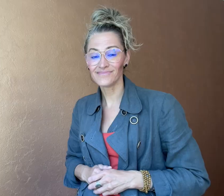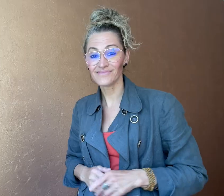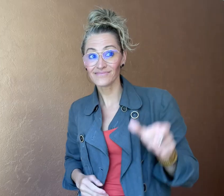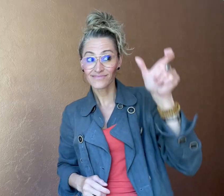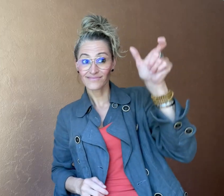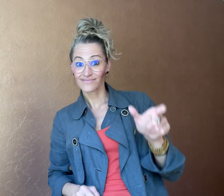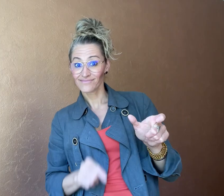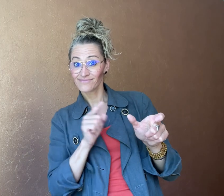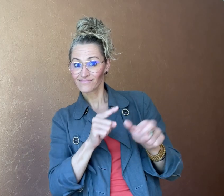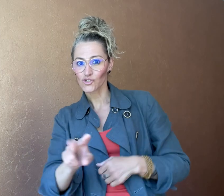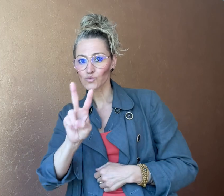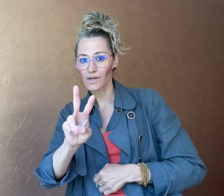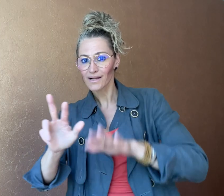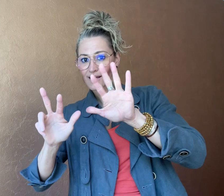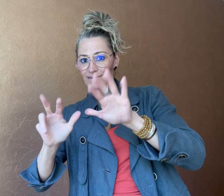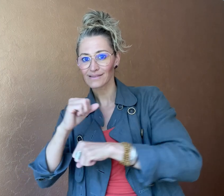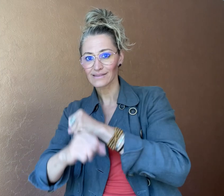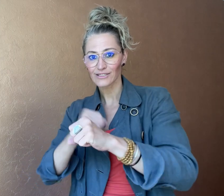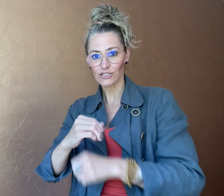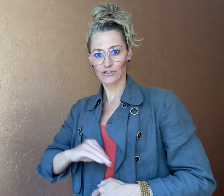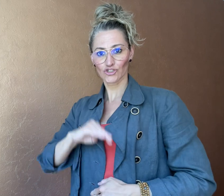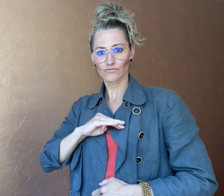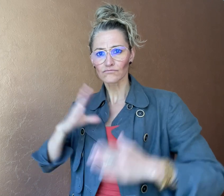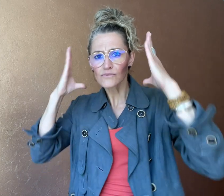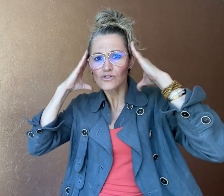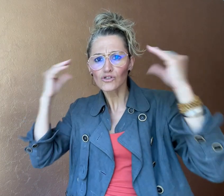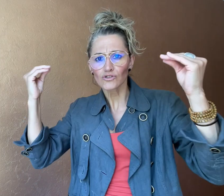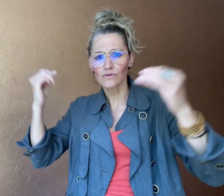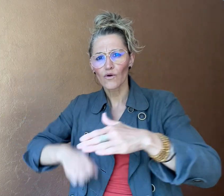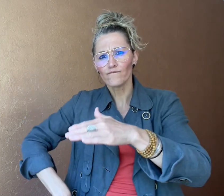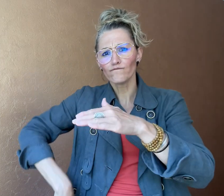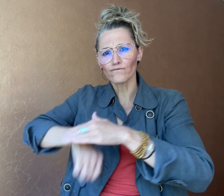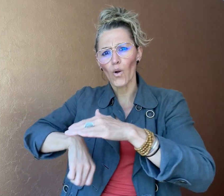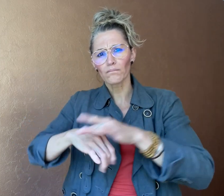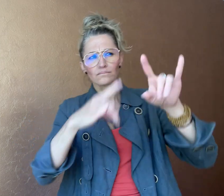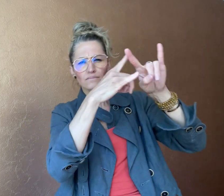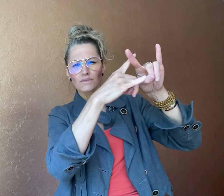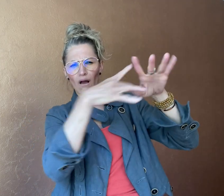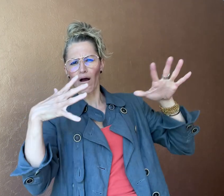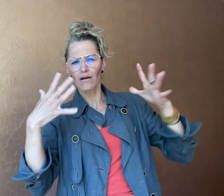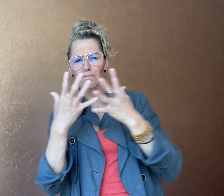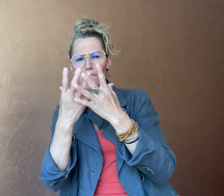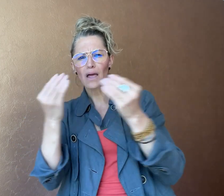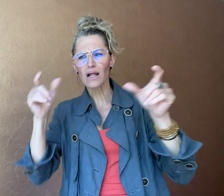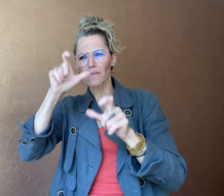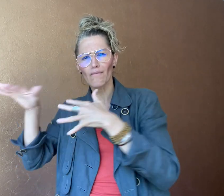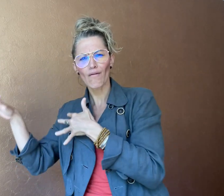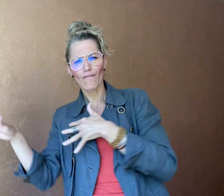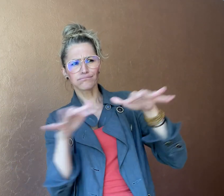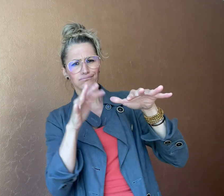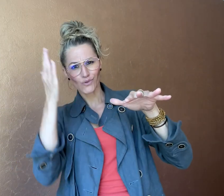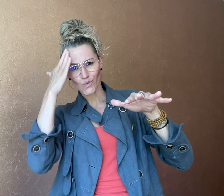A 28-year-old Dutch soccer superstar, Memphis Depay,